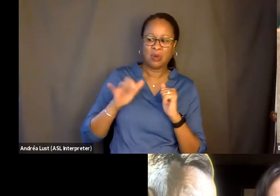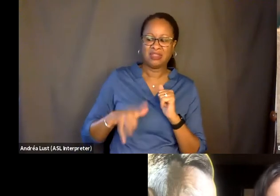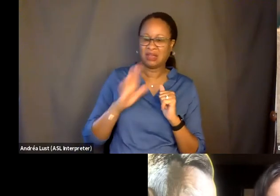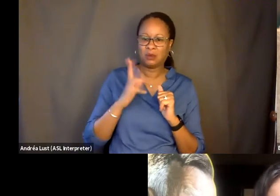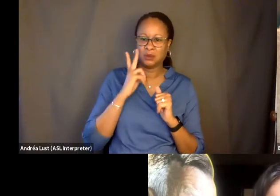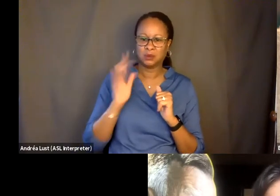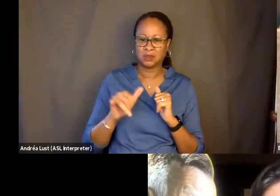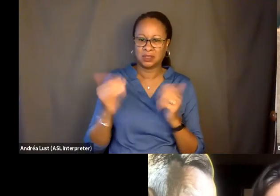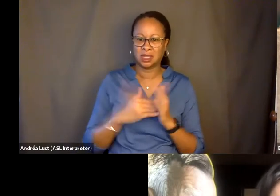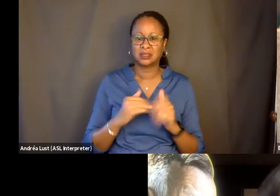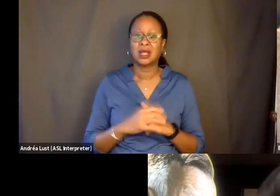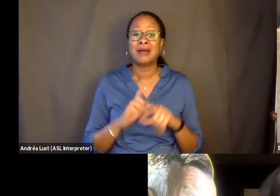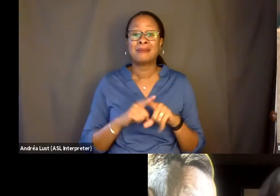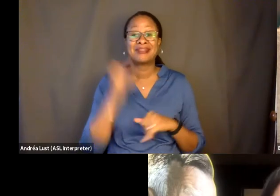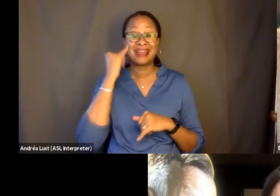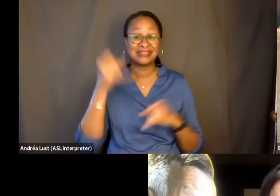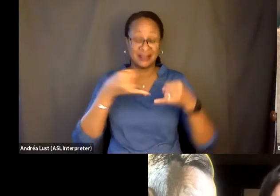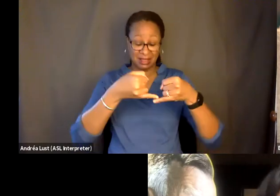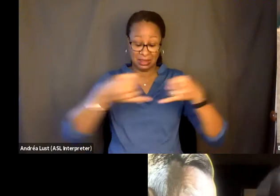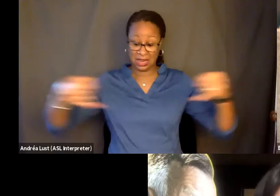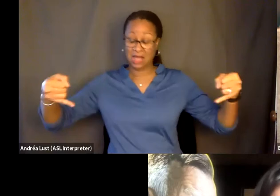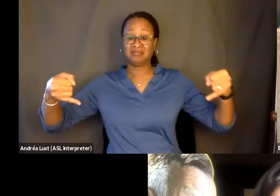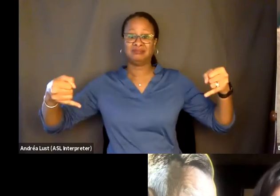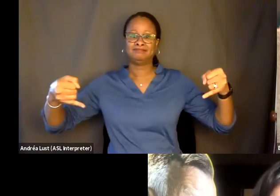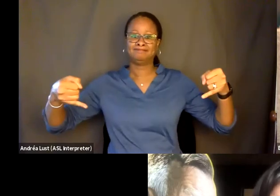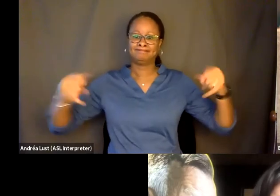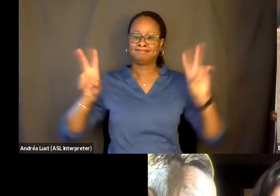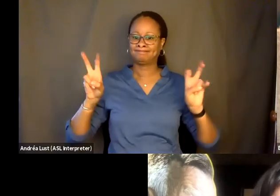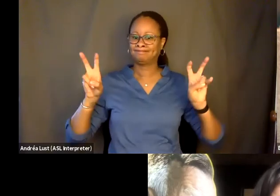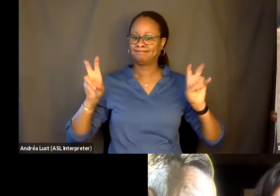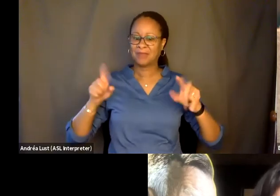But that idea of the line, I think, is very powerful for me.